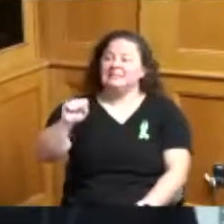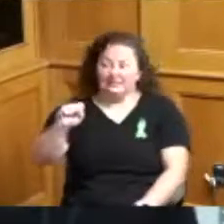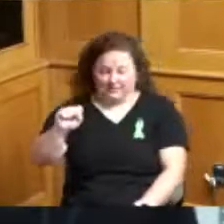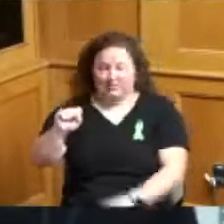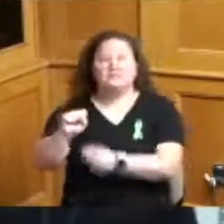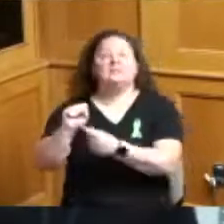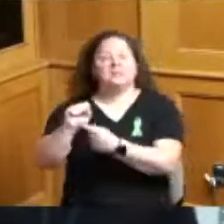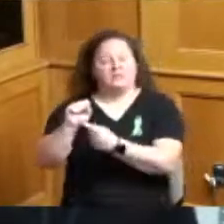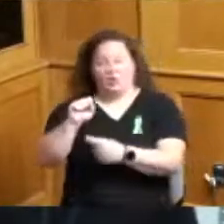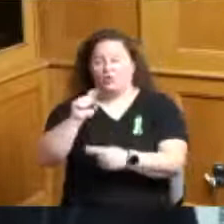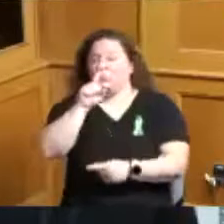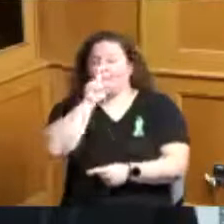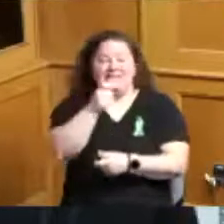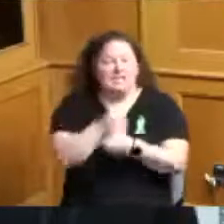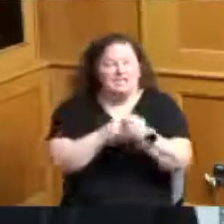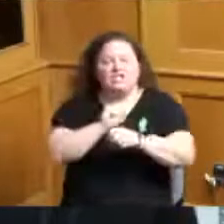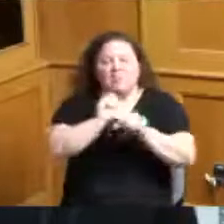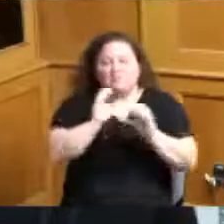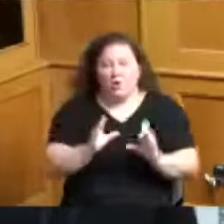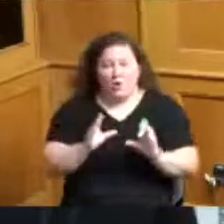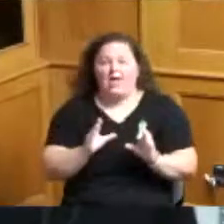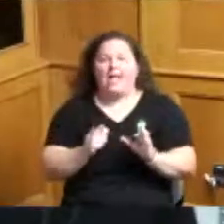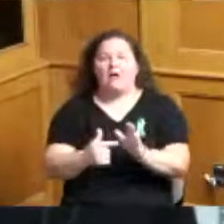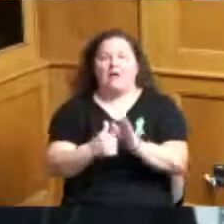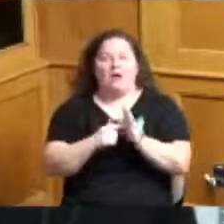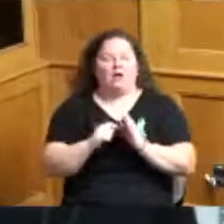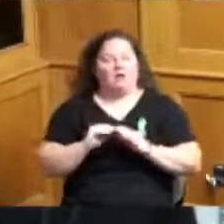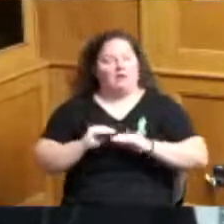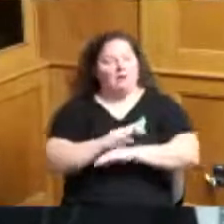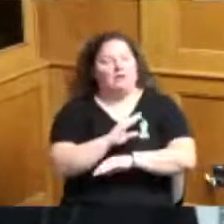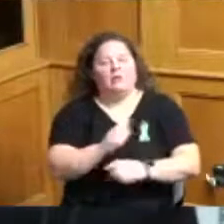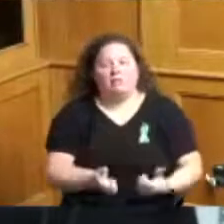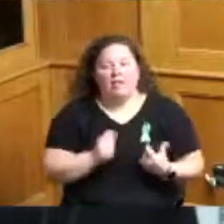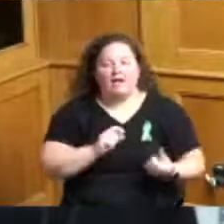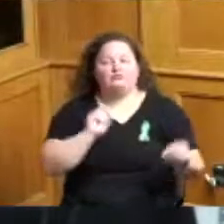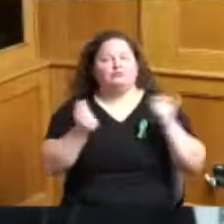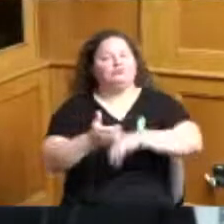difference I'm so grateful the opportunity was available to me when I was ready at that moment